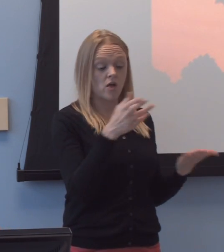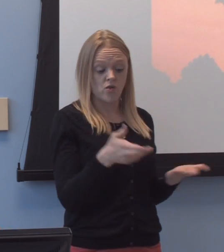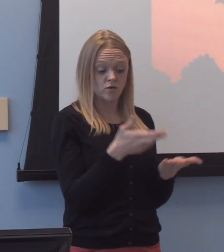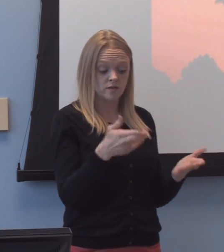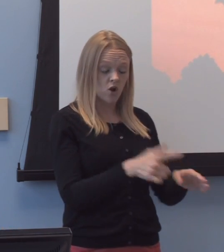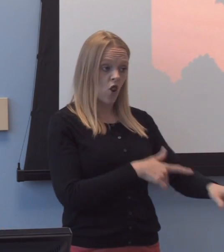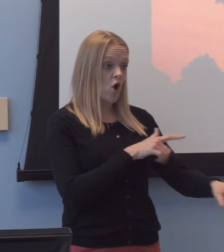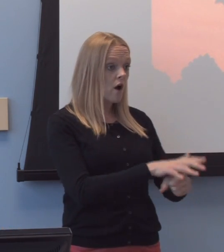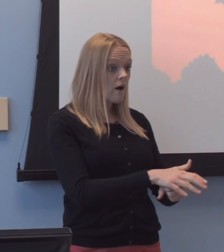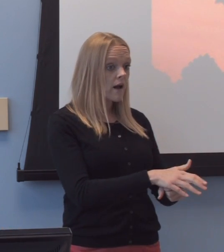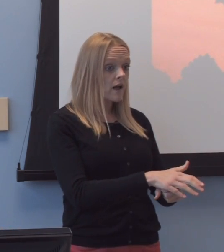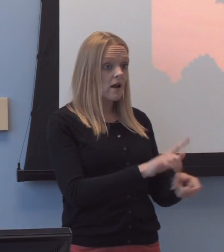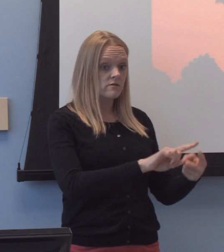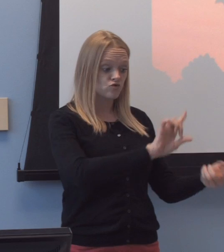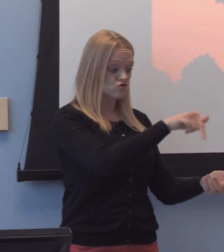we have a 97% graduation rate.